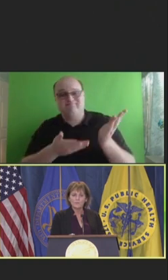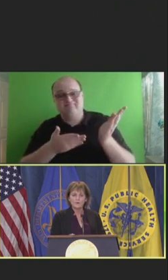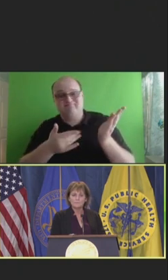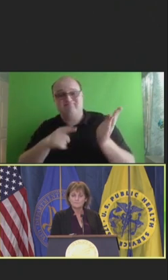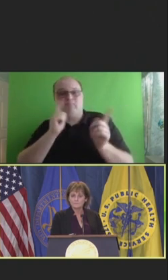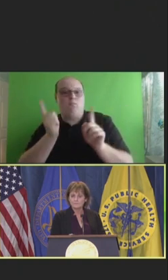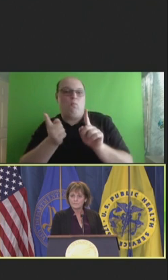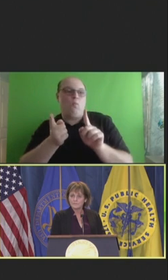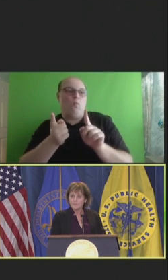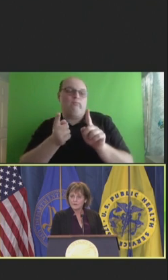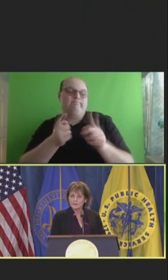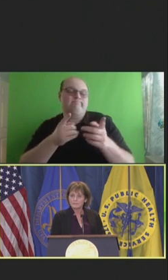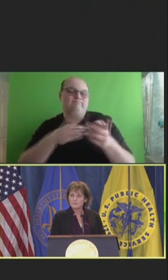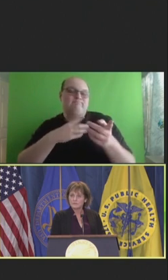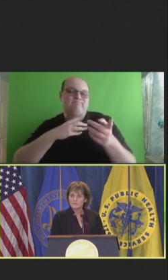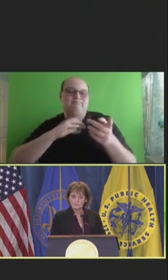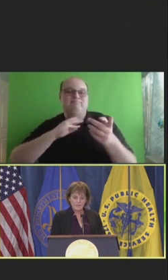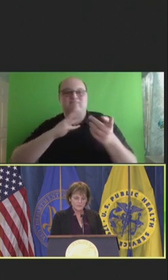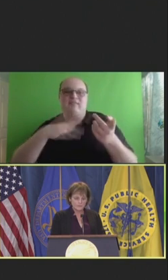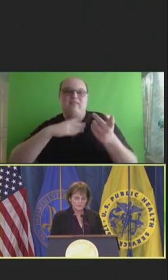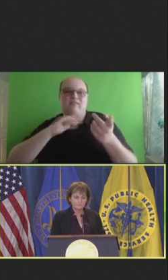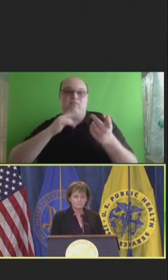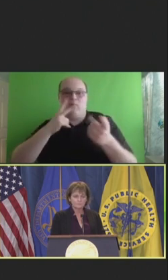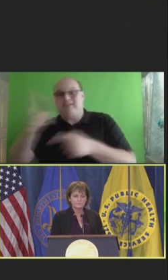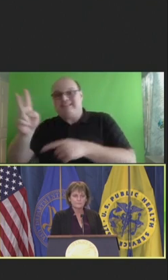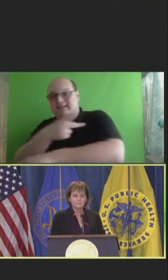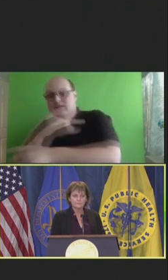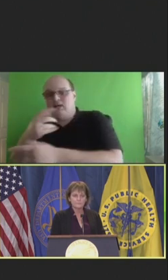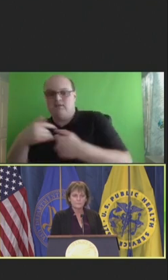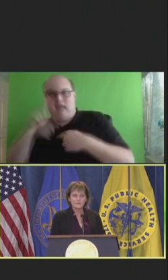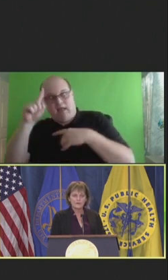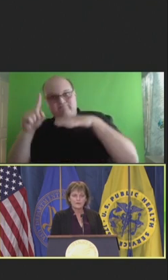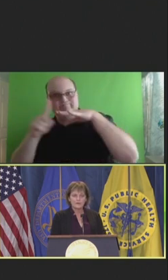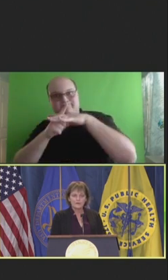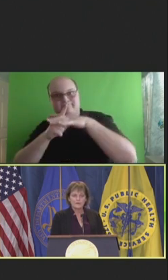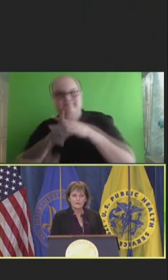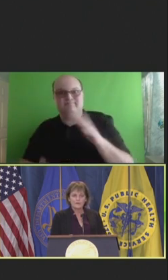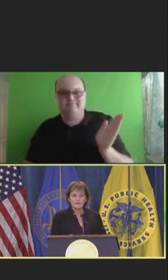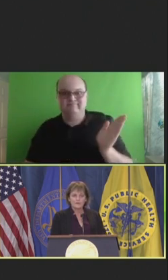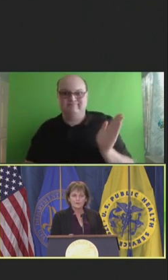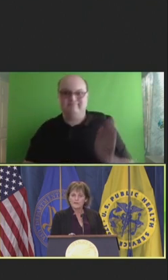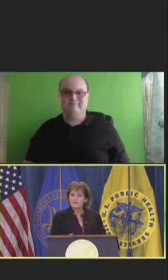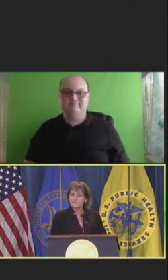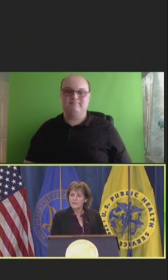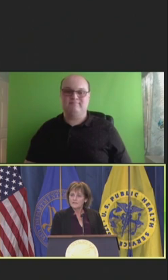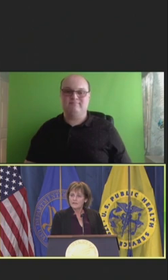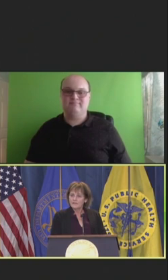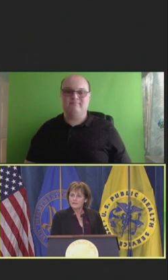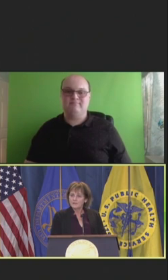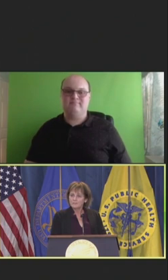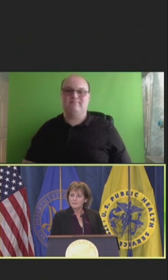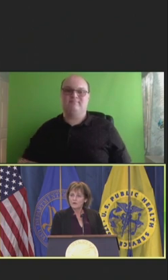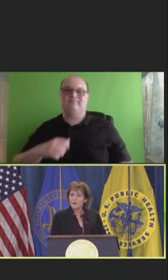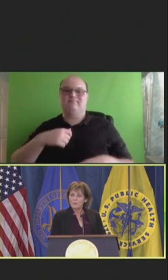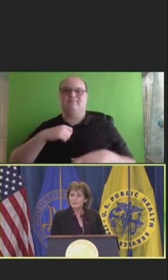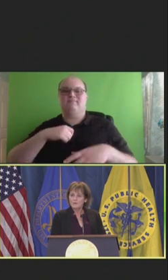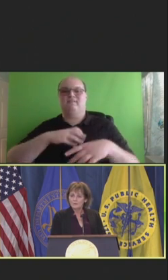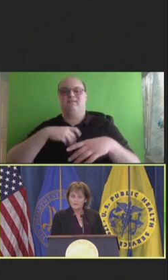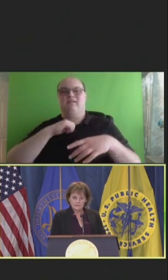were seeing patients. "Oh, don't get vaccinated, don't call me when you get sick."